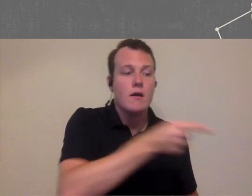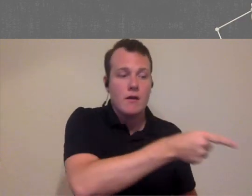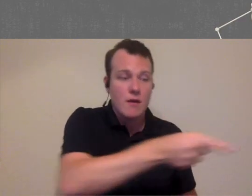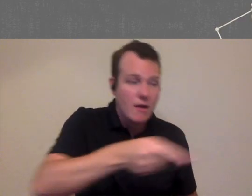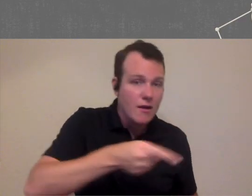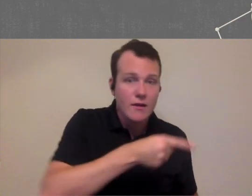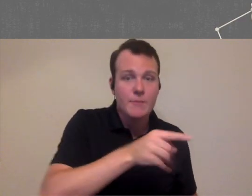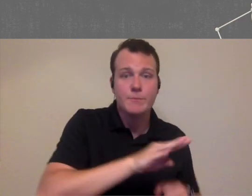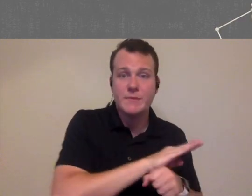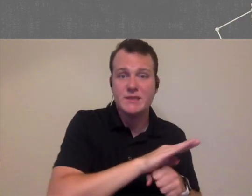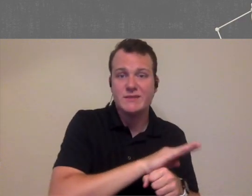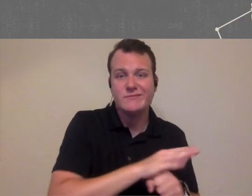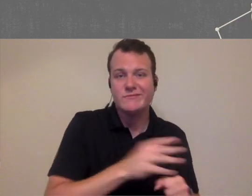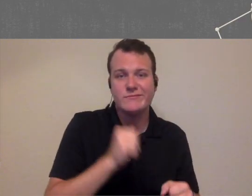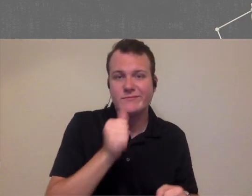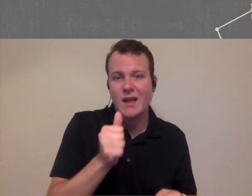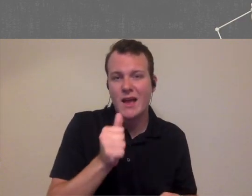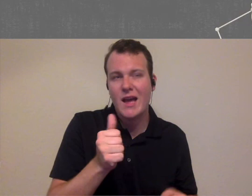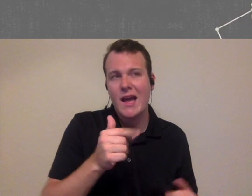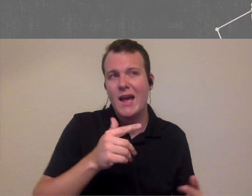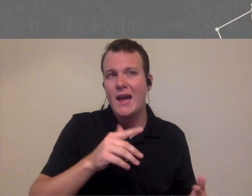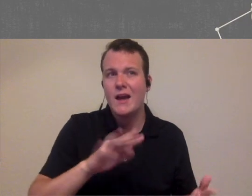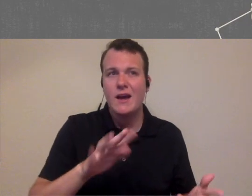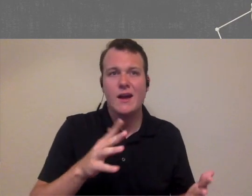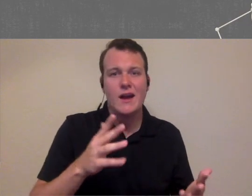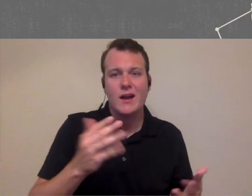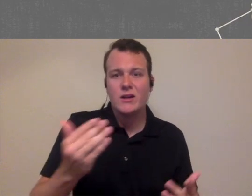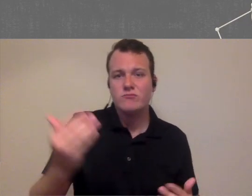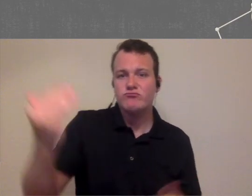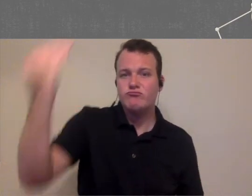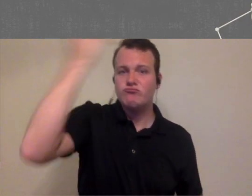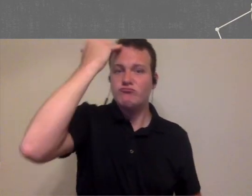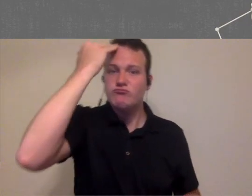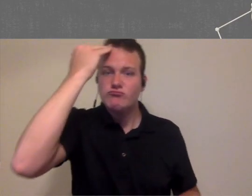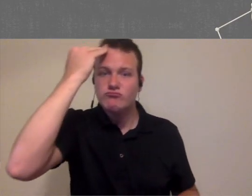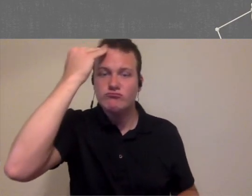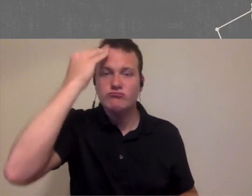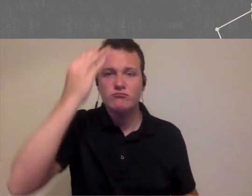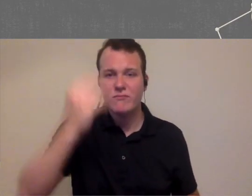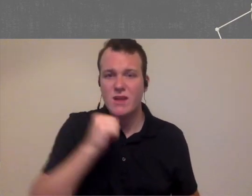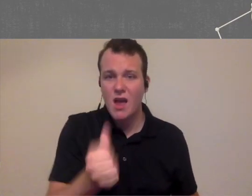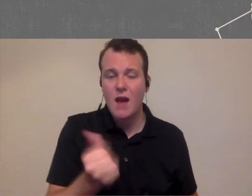foreign ops manager is not terribly good usually and so if you can lead to some